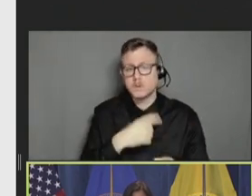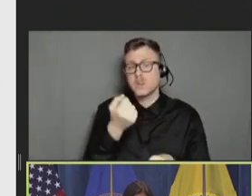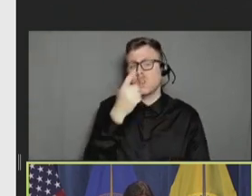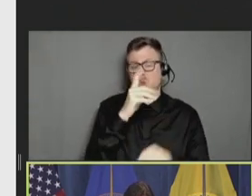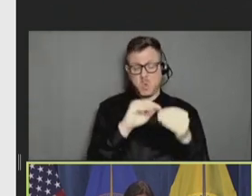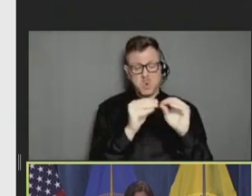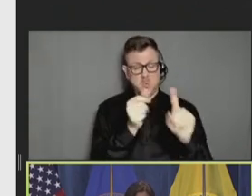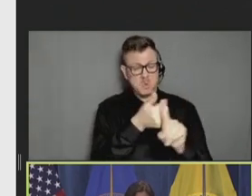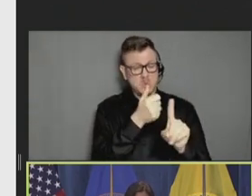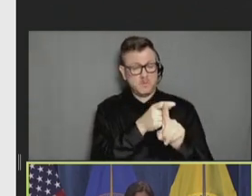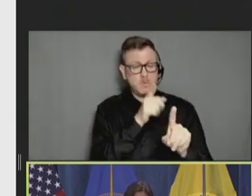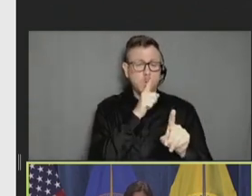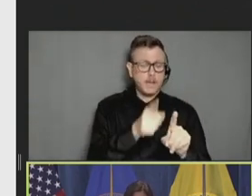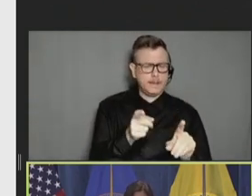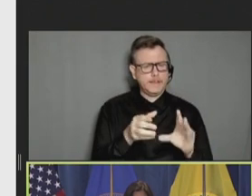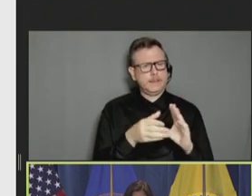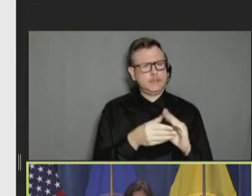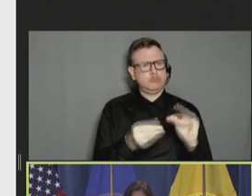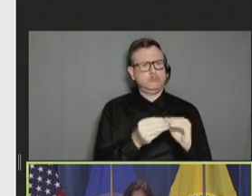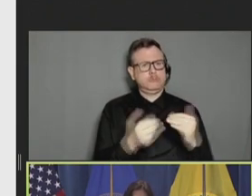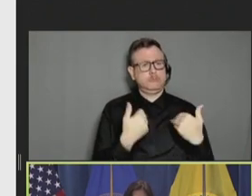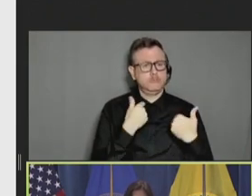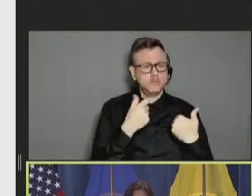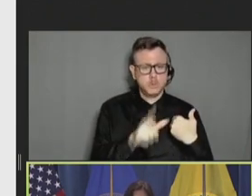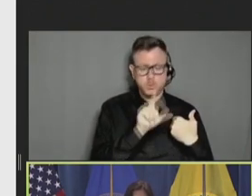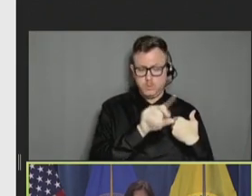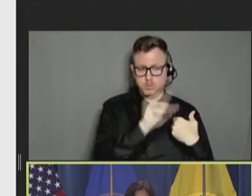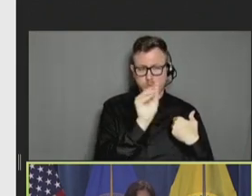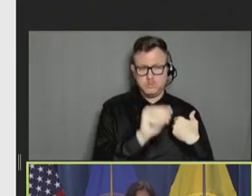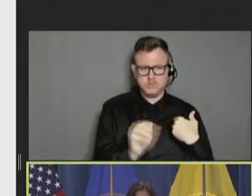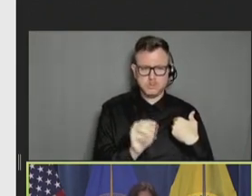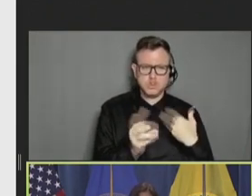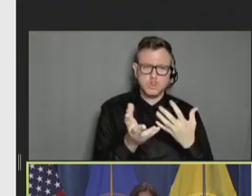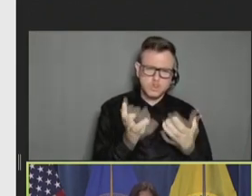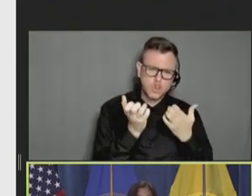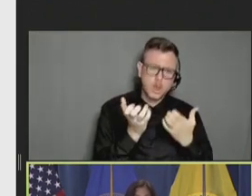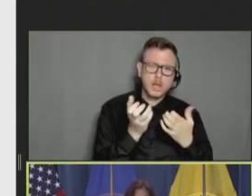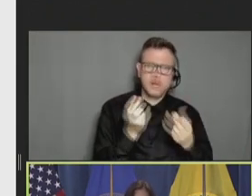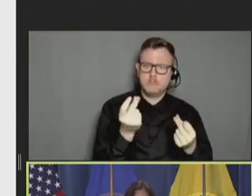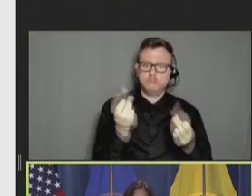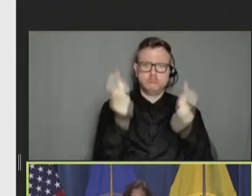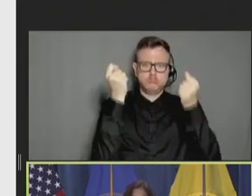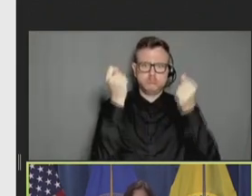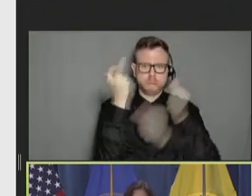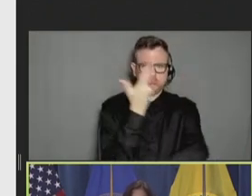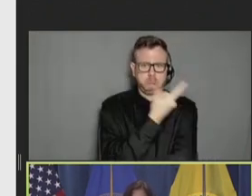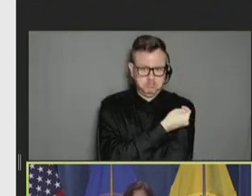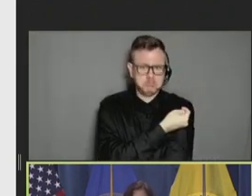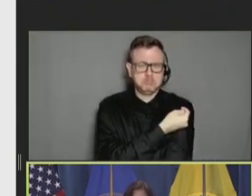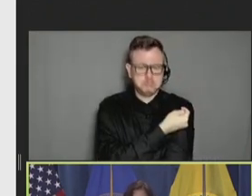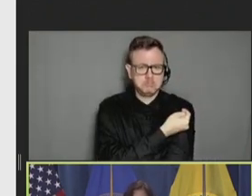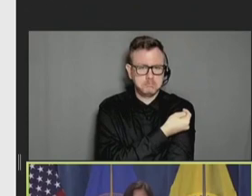bit of a story. They were 20 percent who wanted it to immediately get vaccinated, and there